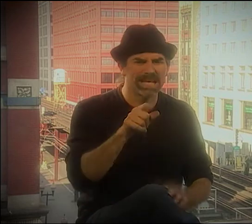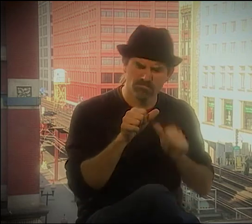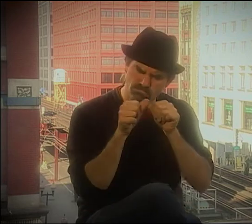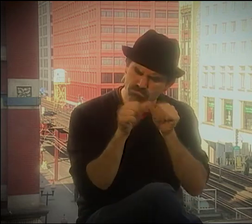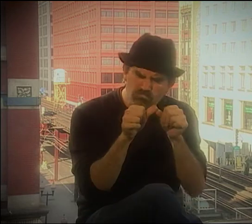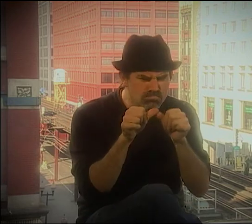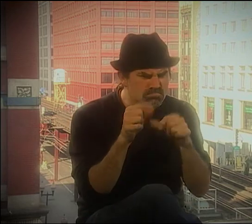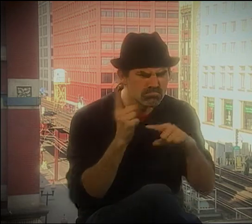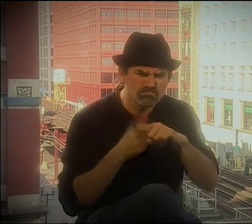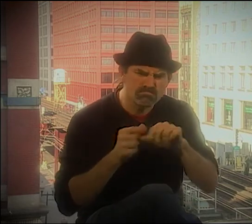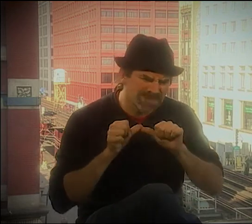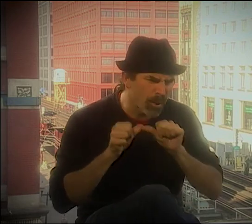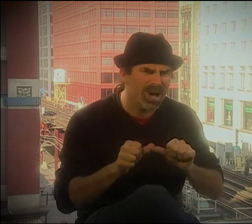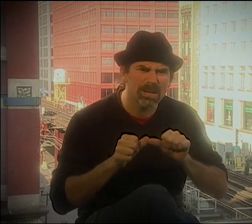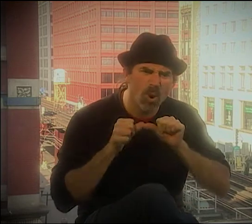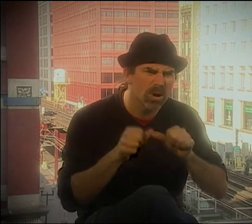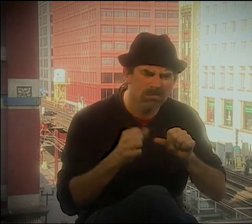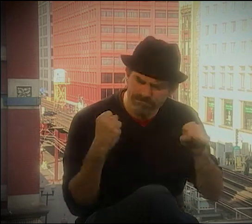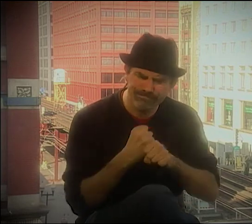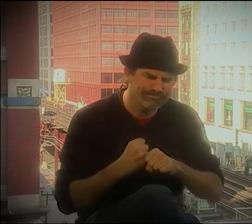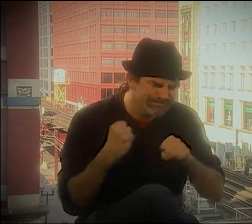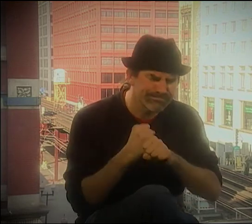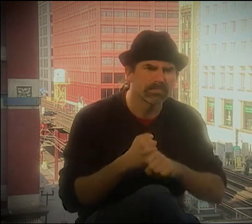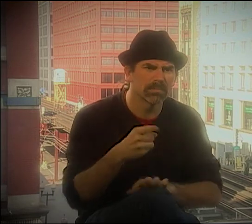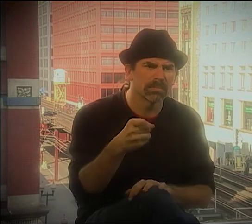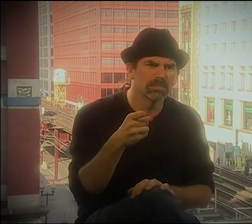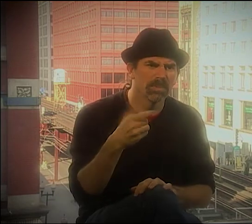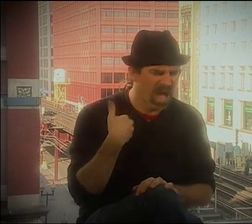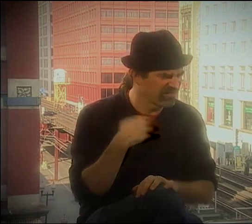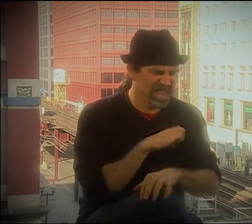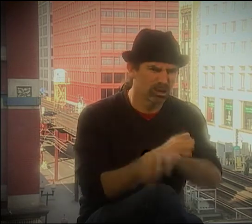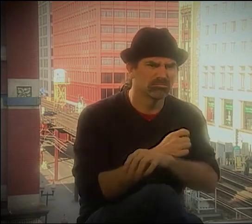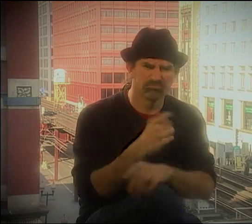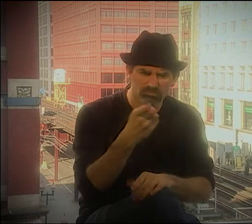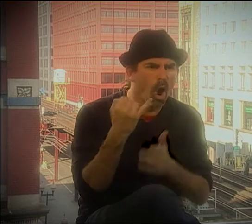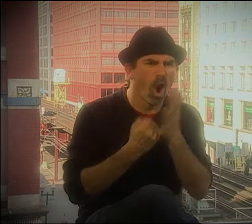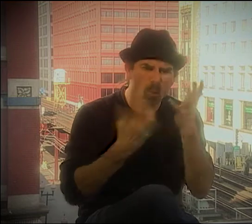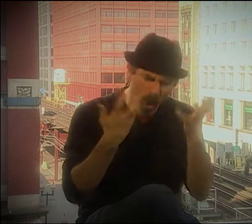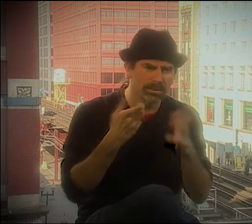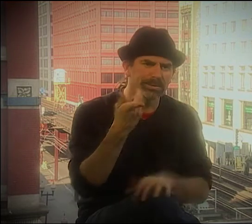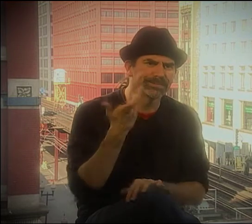BETWEEN A LOGIC, VERBAL, AND IMAGERY.